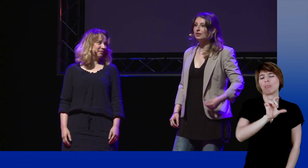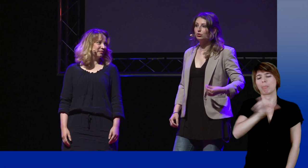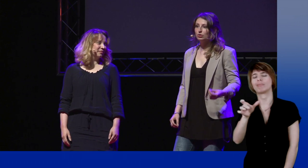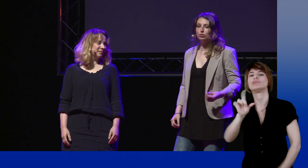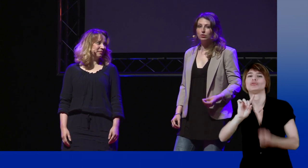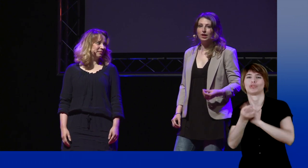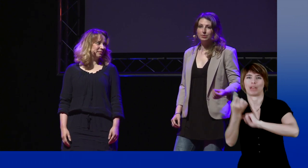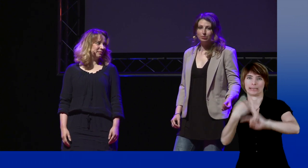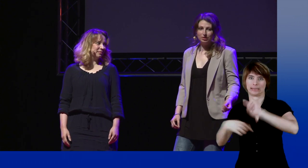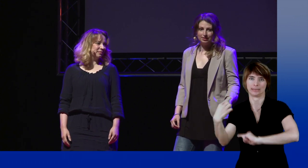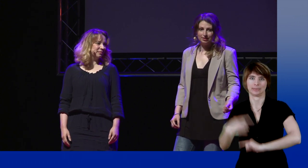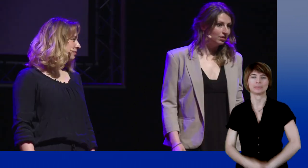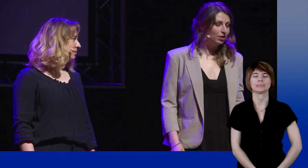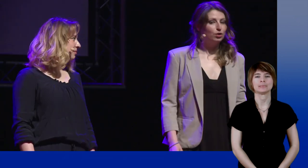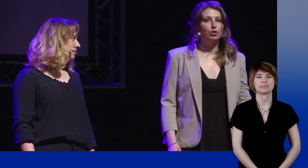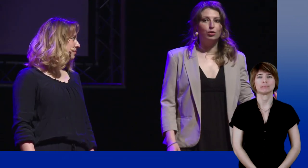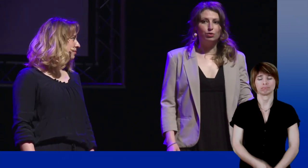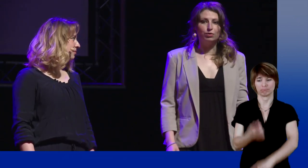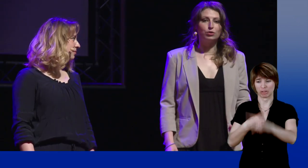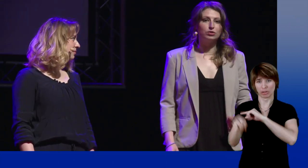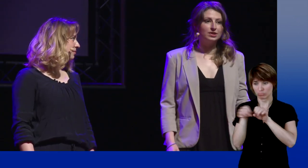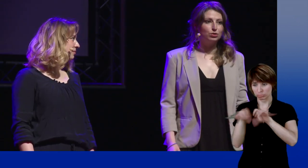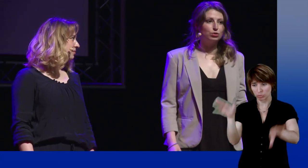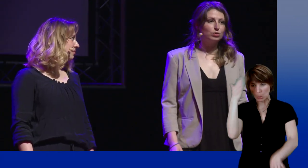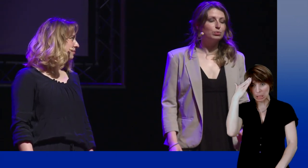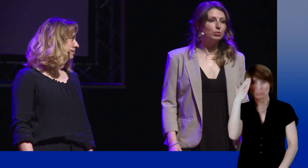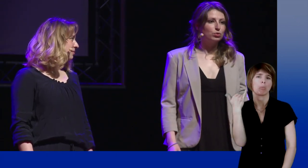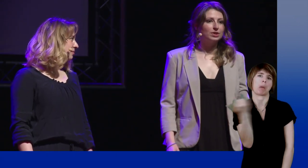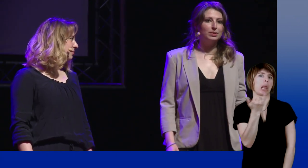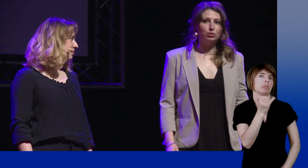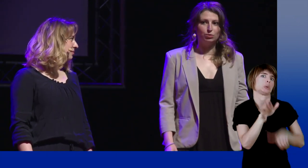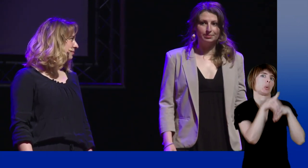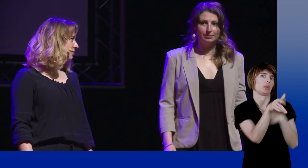and then we quickly find a sign. Once the sign is known, there is no need to spell the noun anymore.